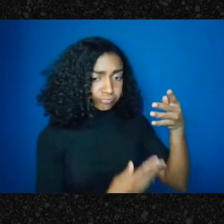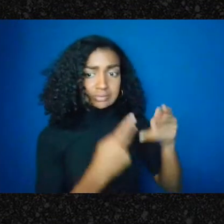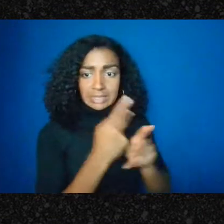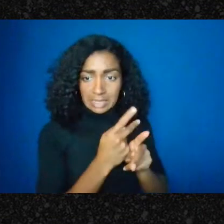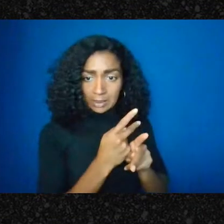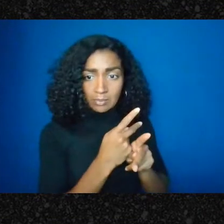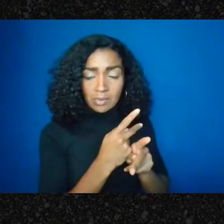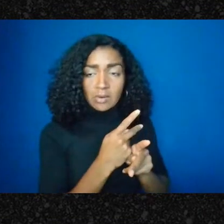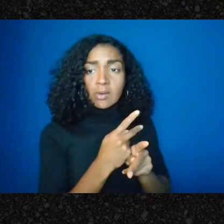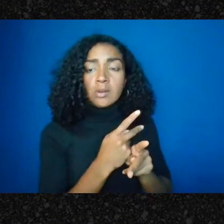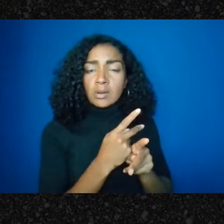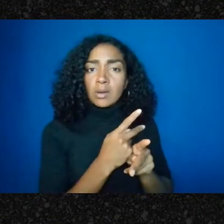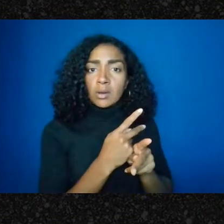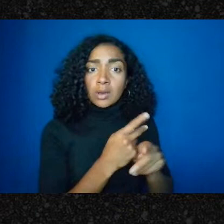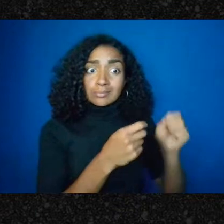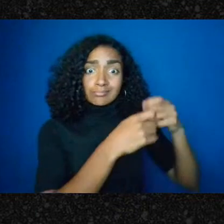it's a long list and we're giving them money, like,